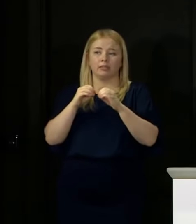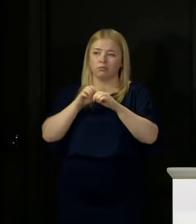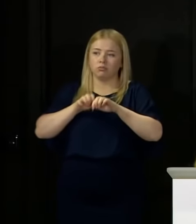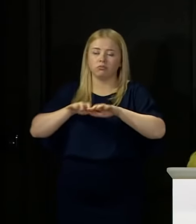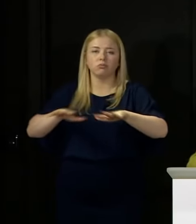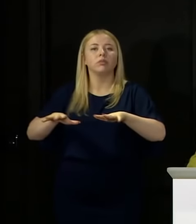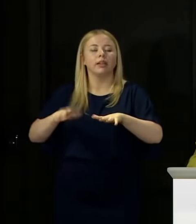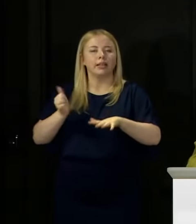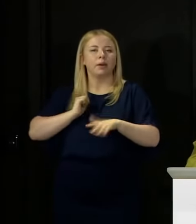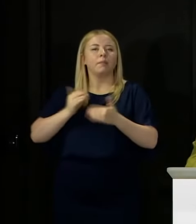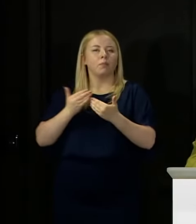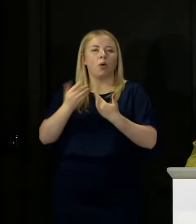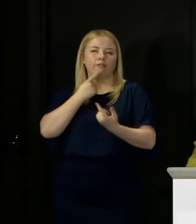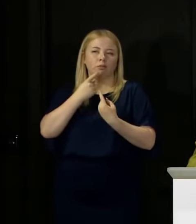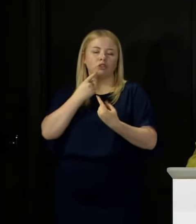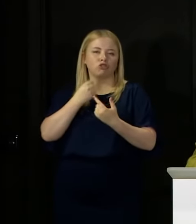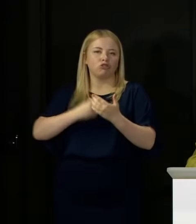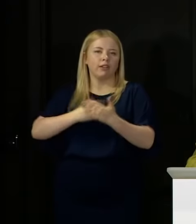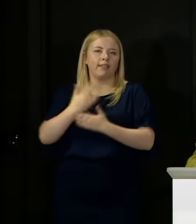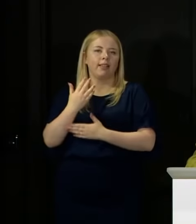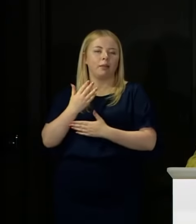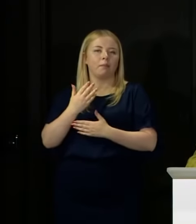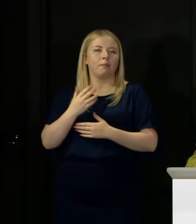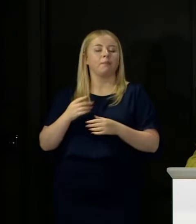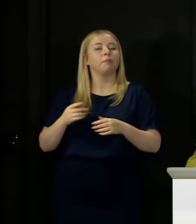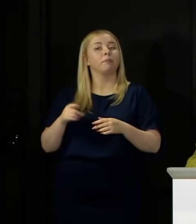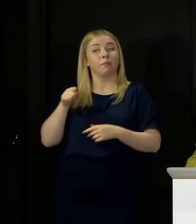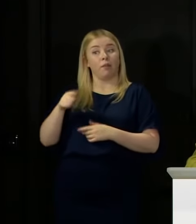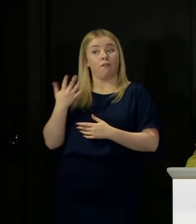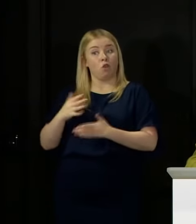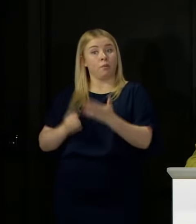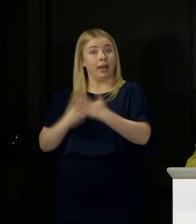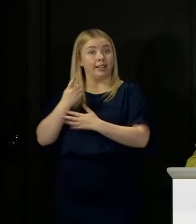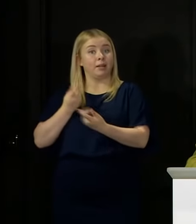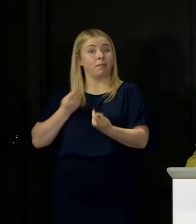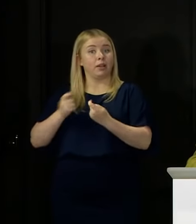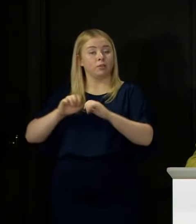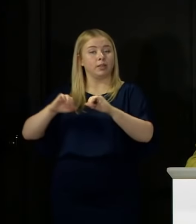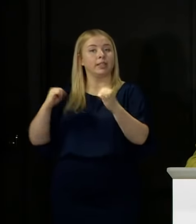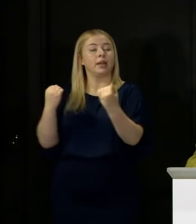In addition to the steps that the incident management team will be taking and the work